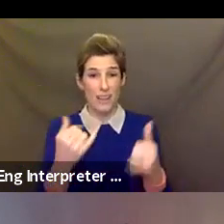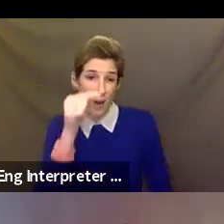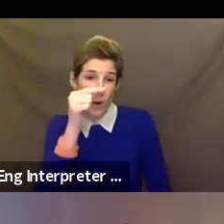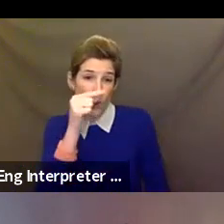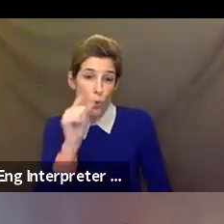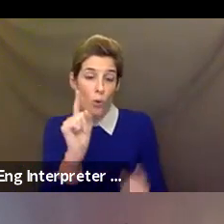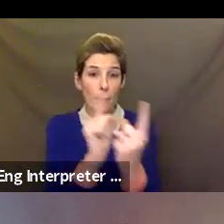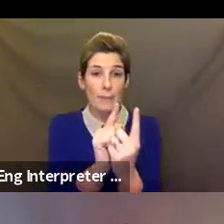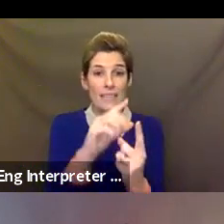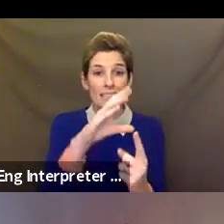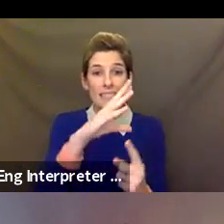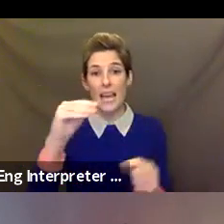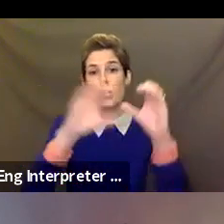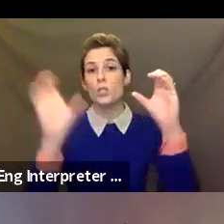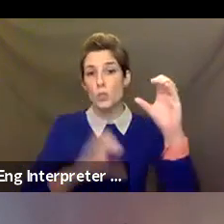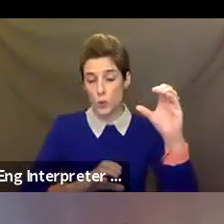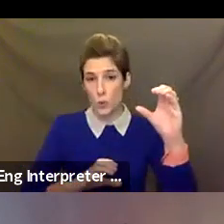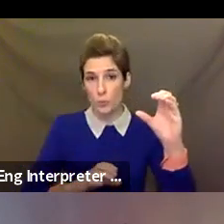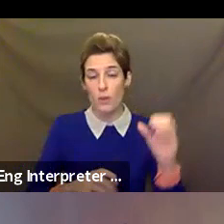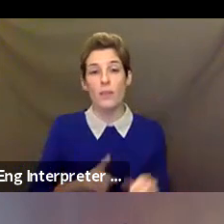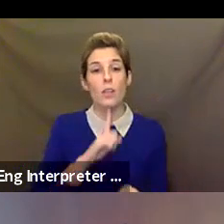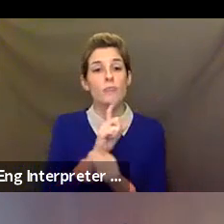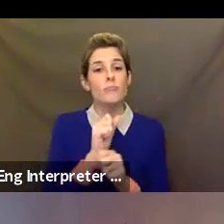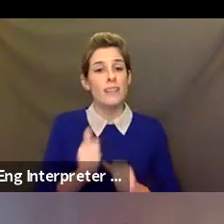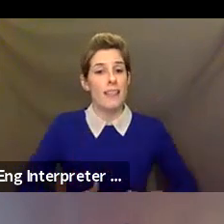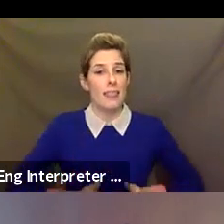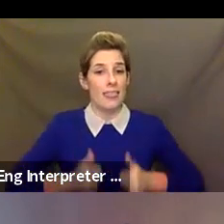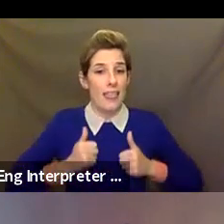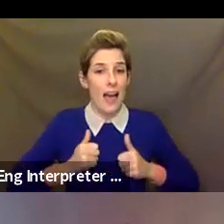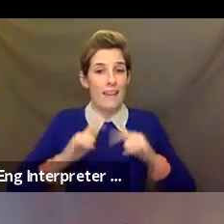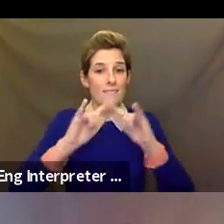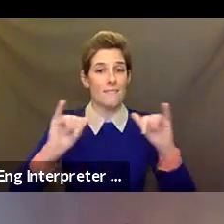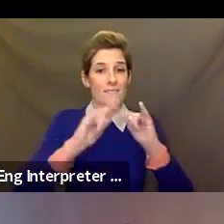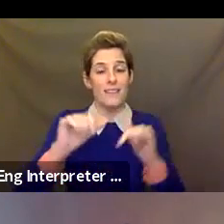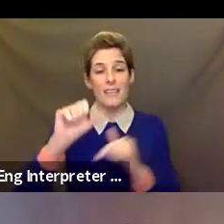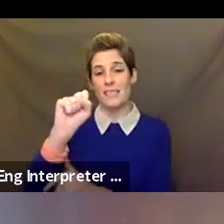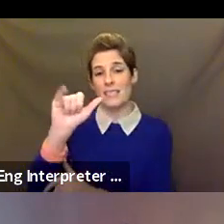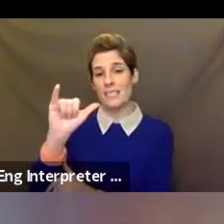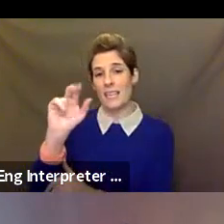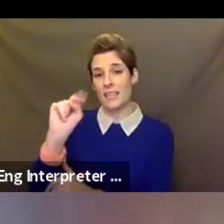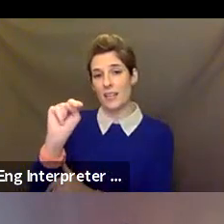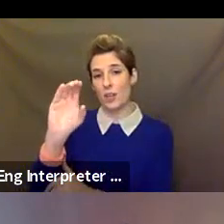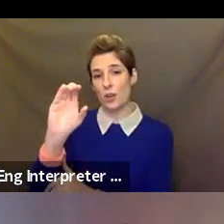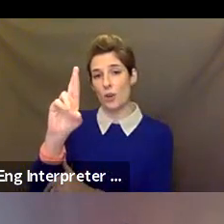on live synchronous sessions that highlight social emotional learning and the authentic conversations that happen